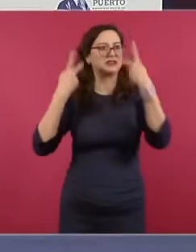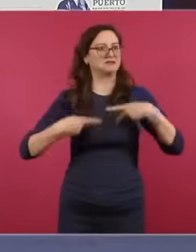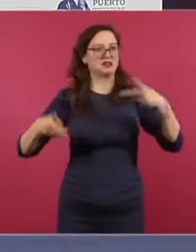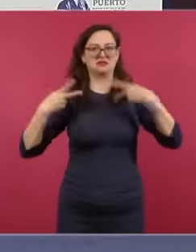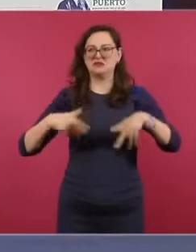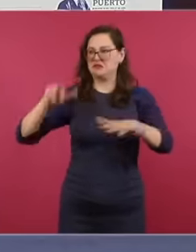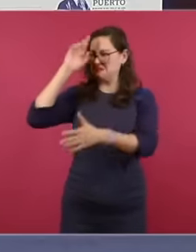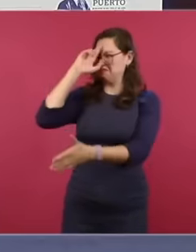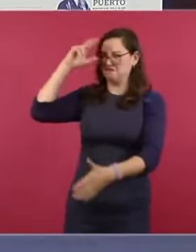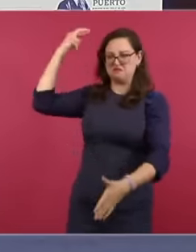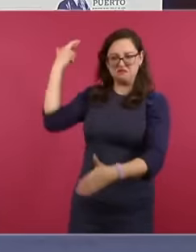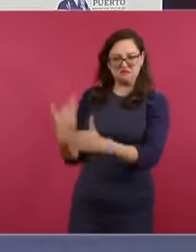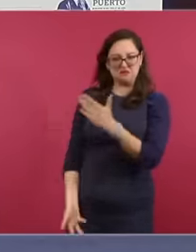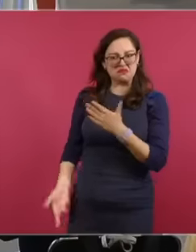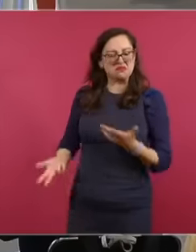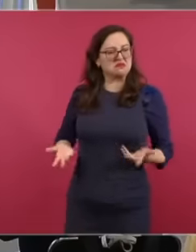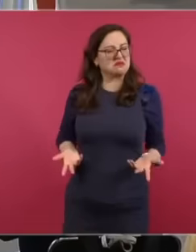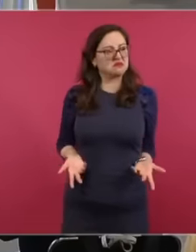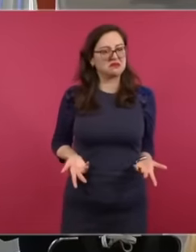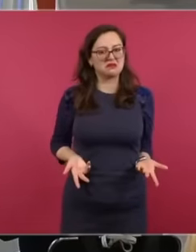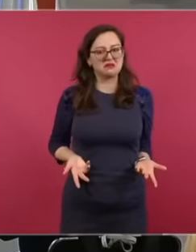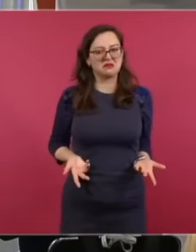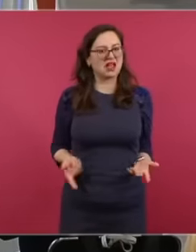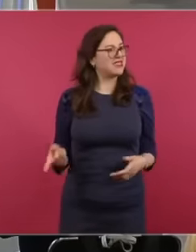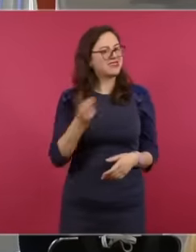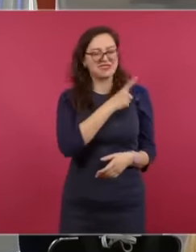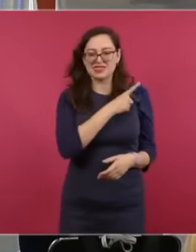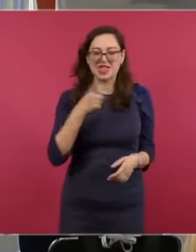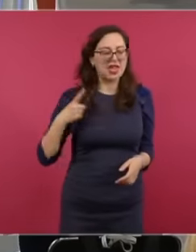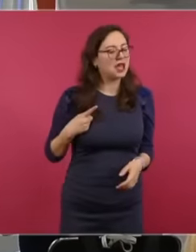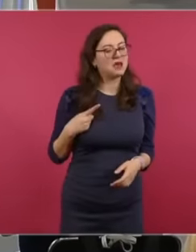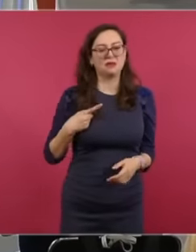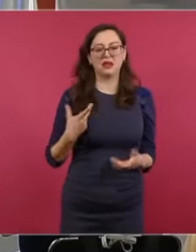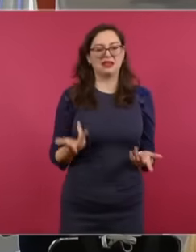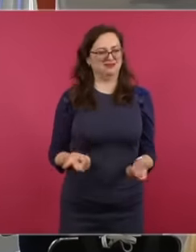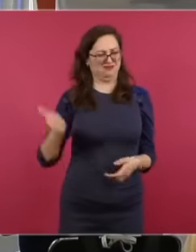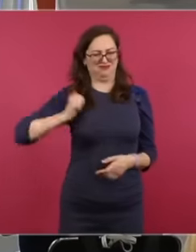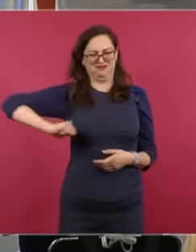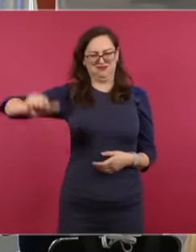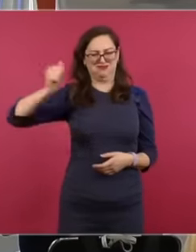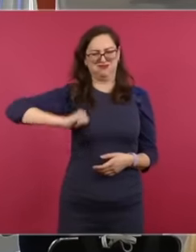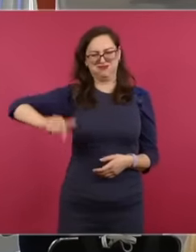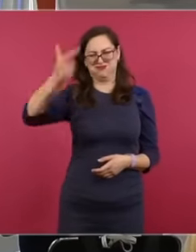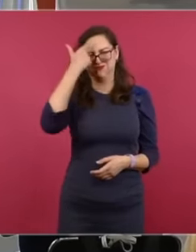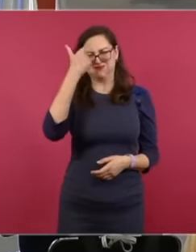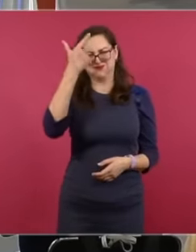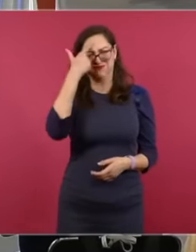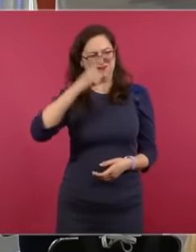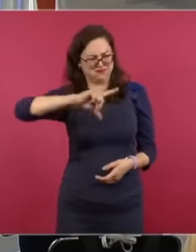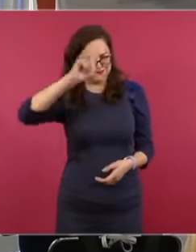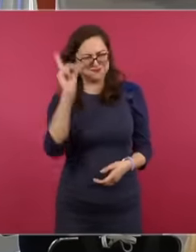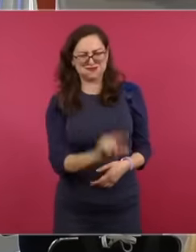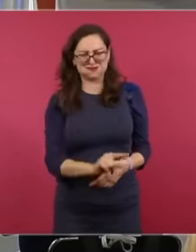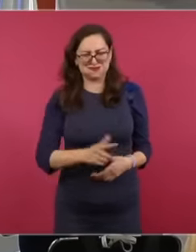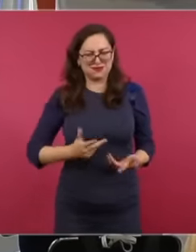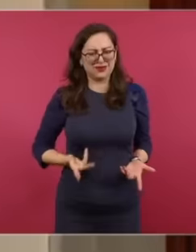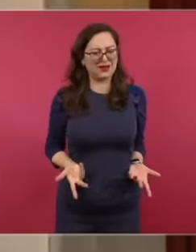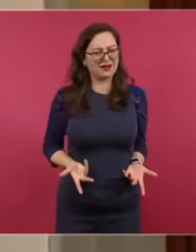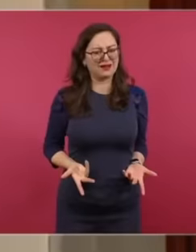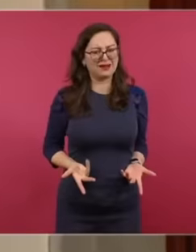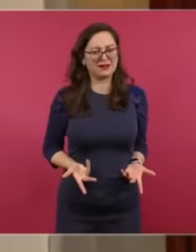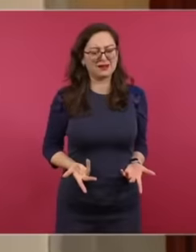retrograde medieval measure also to reduce